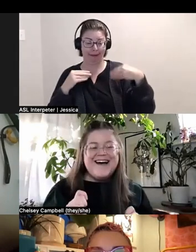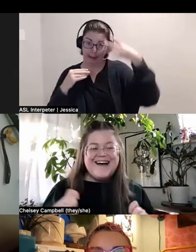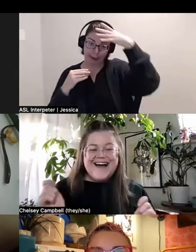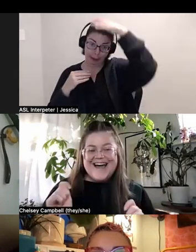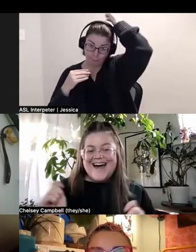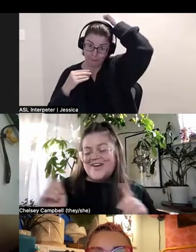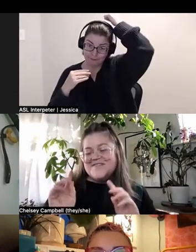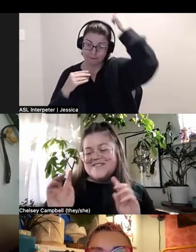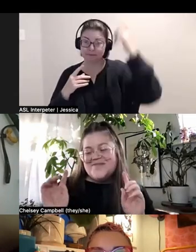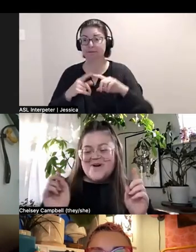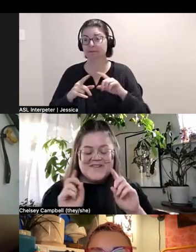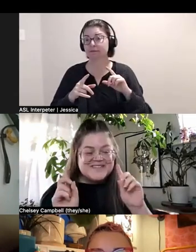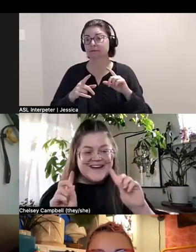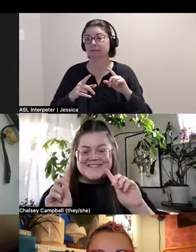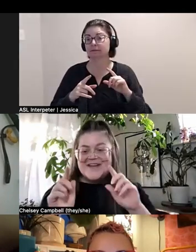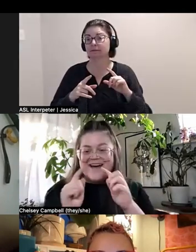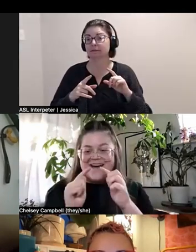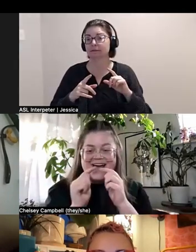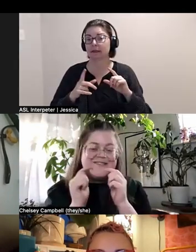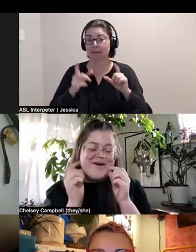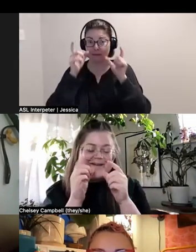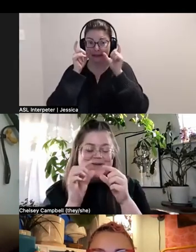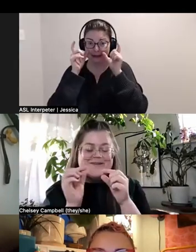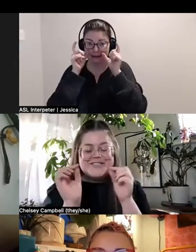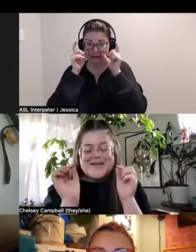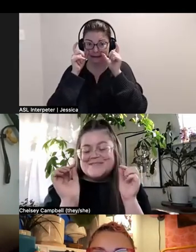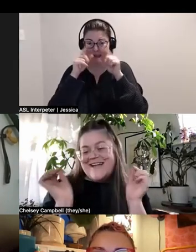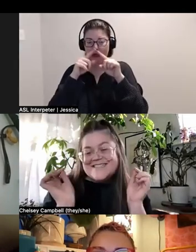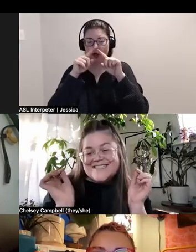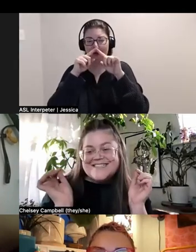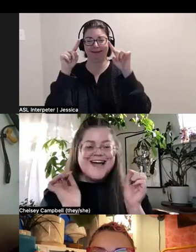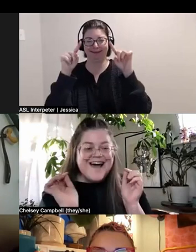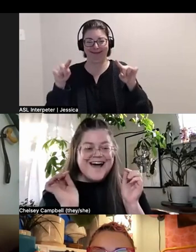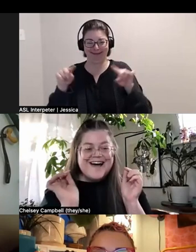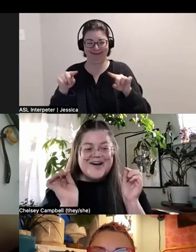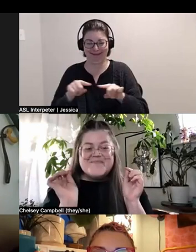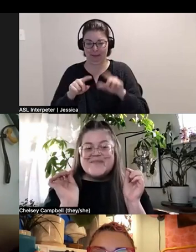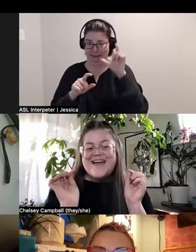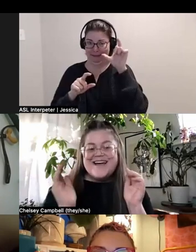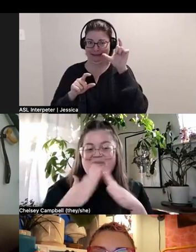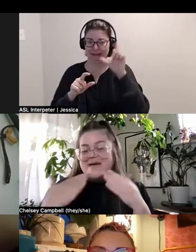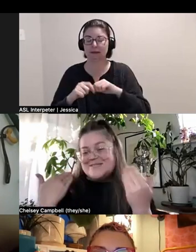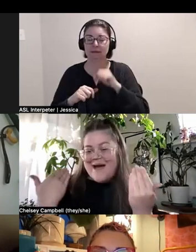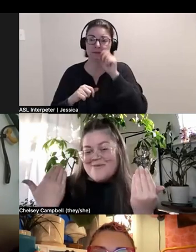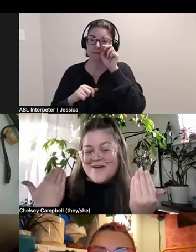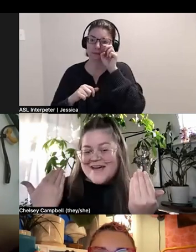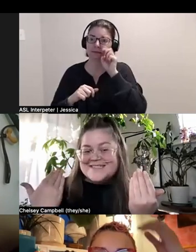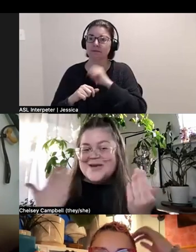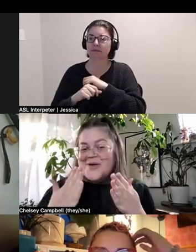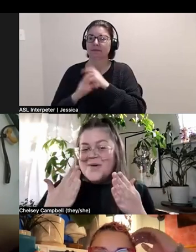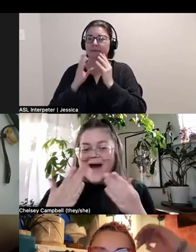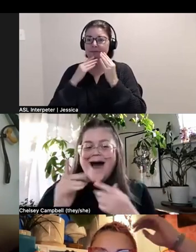I have some oversized hexagonal shaped glasses. And I have a big smile on my face.